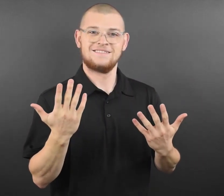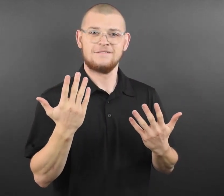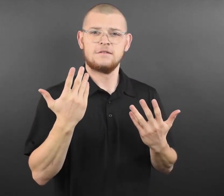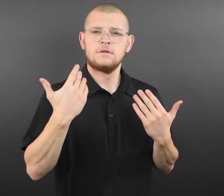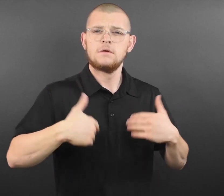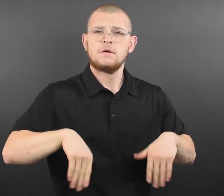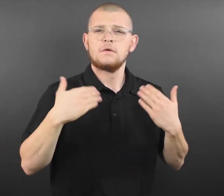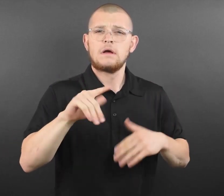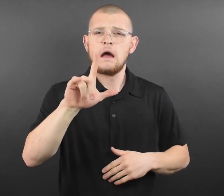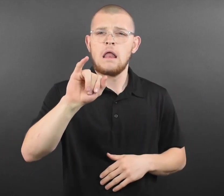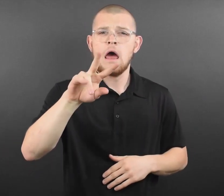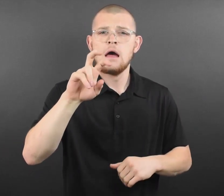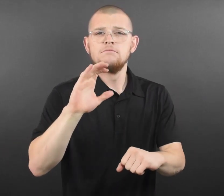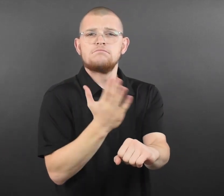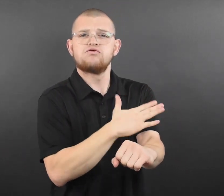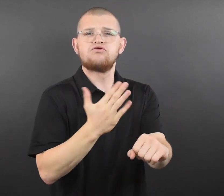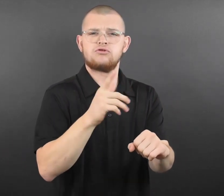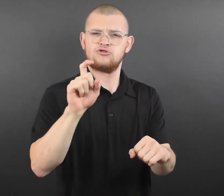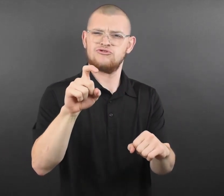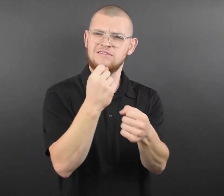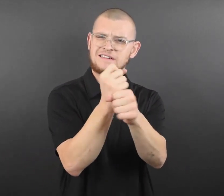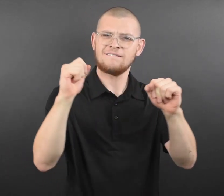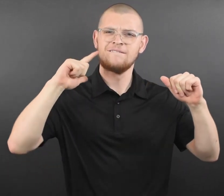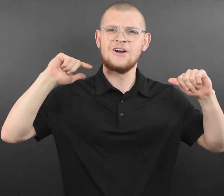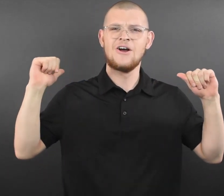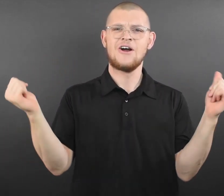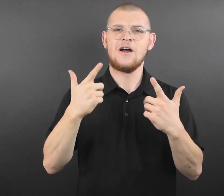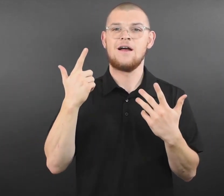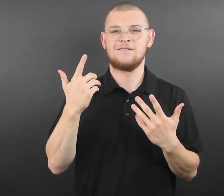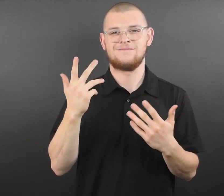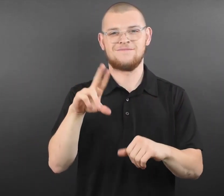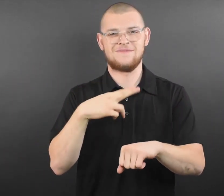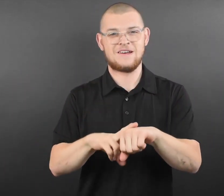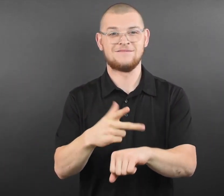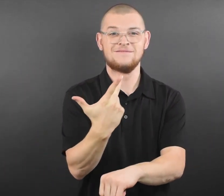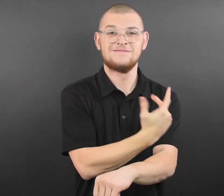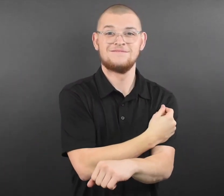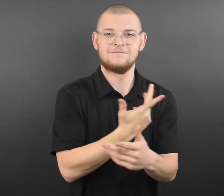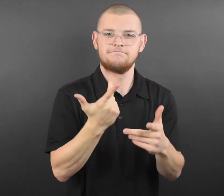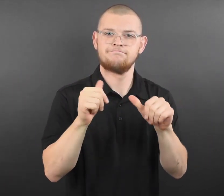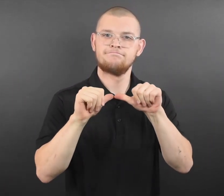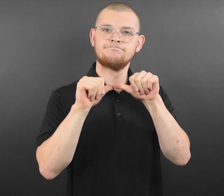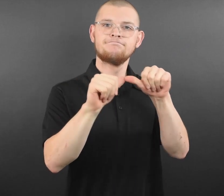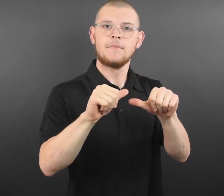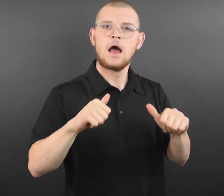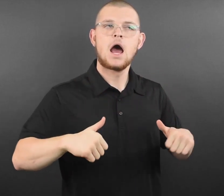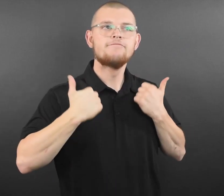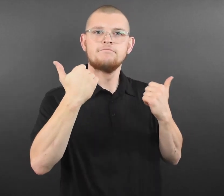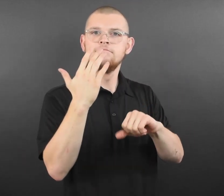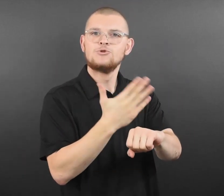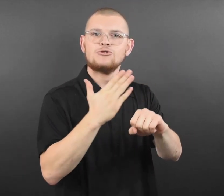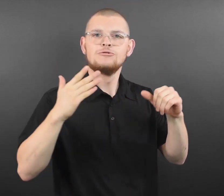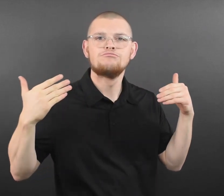First Avenue Productions President and CEO Dayna Frank said, “First Avenue encourages everyone